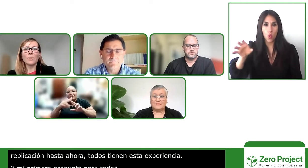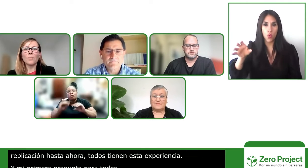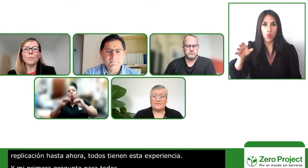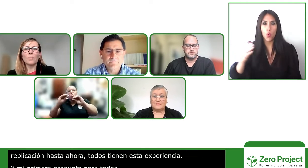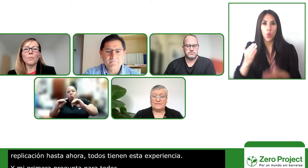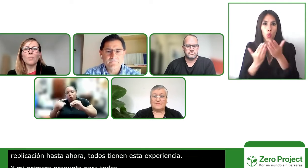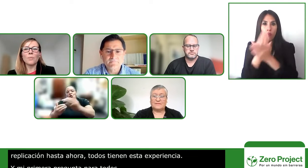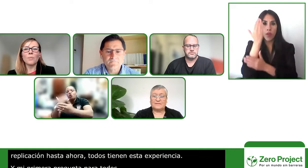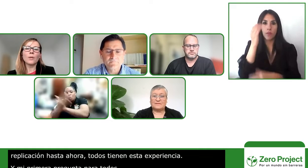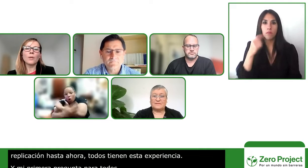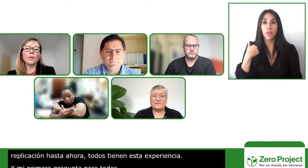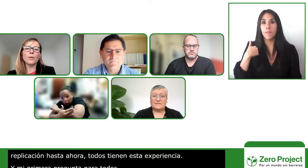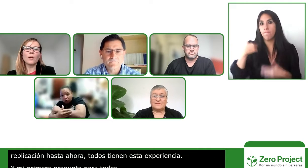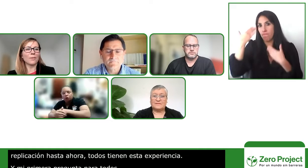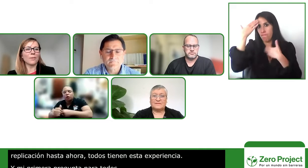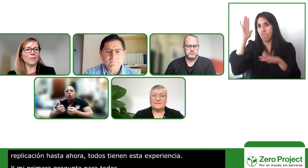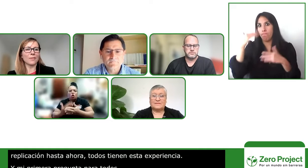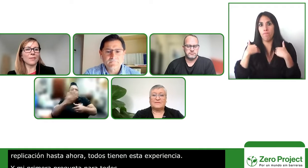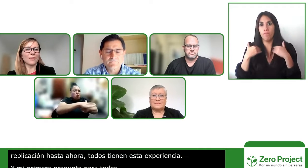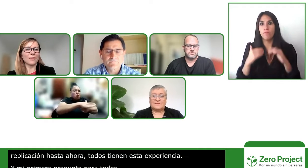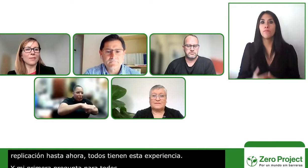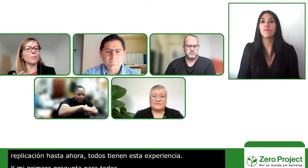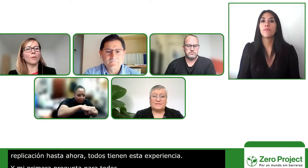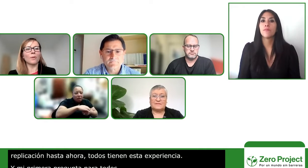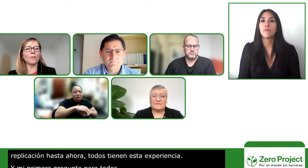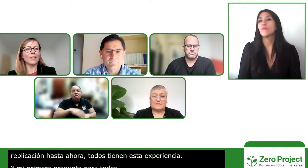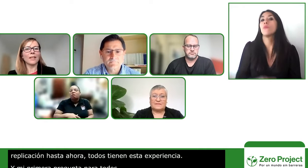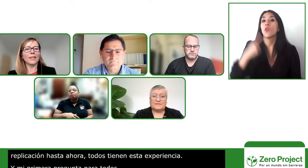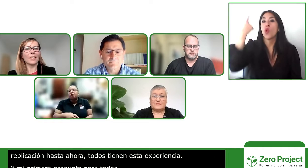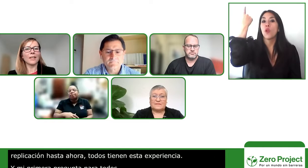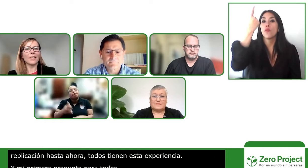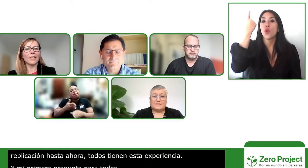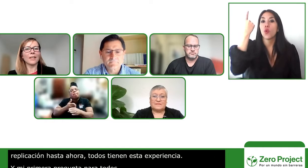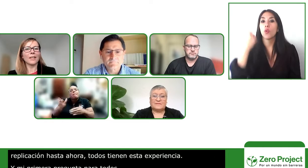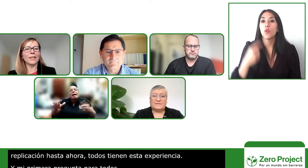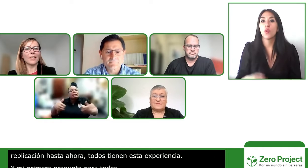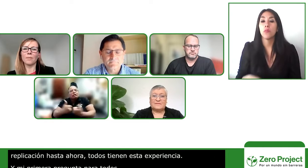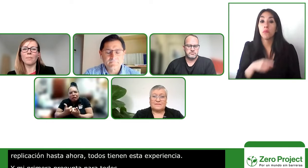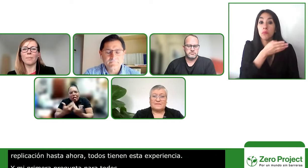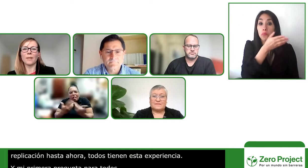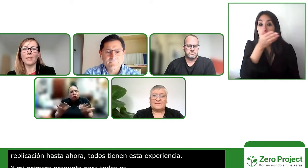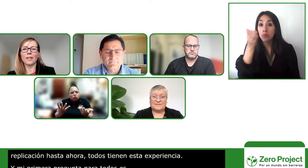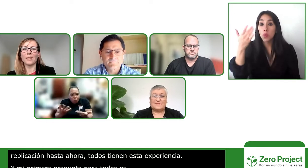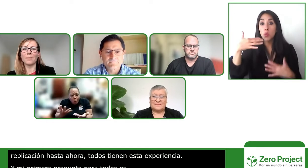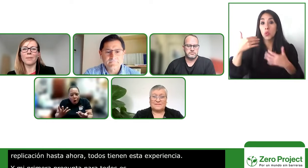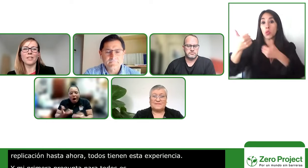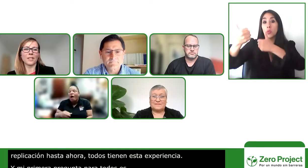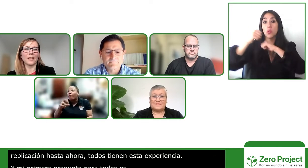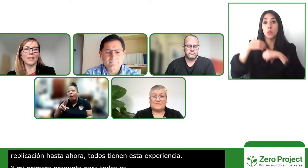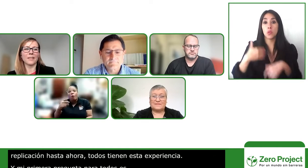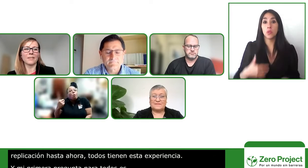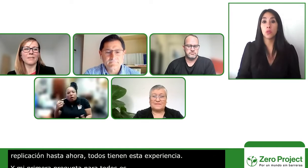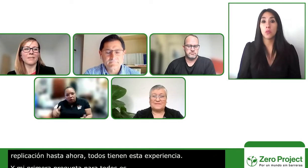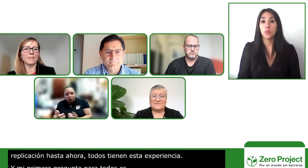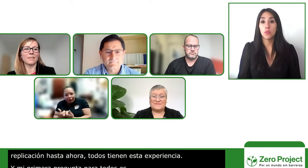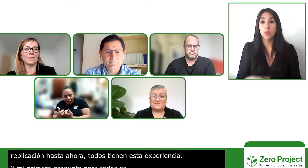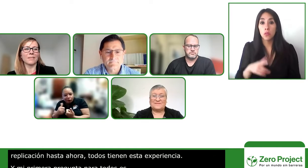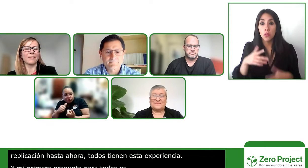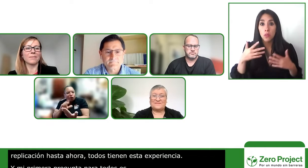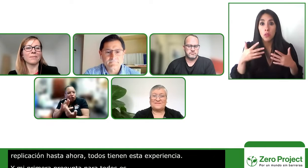another region what was the main challenge you faced or what was one of the challenges that you face that you overcame